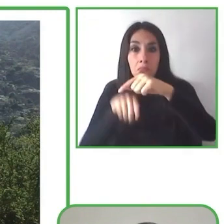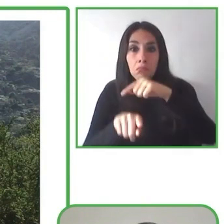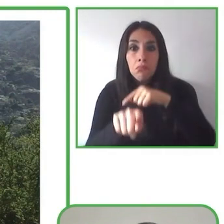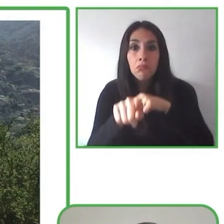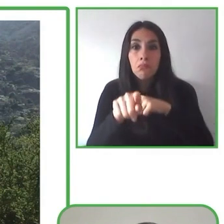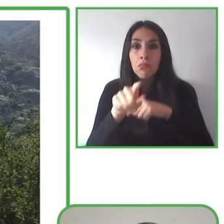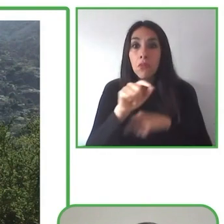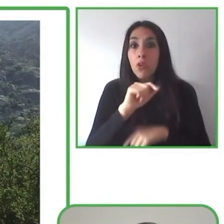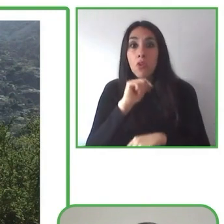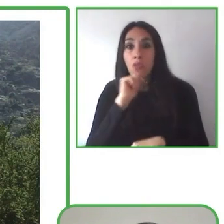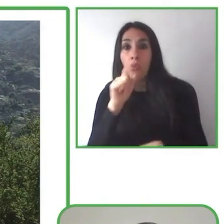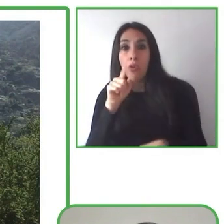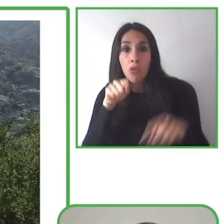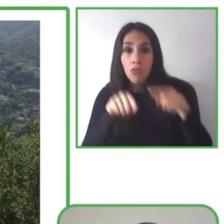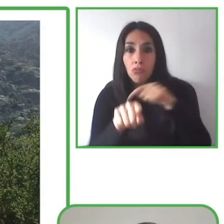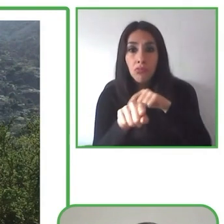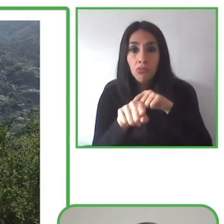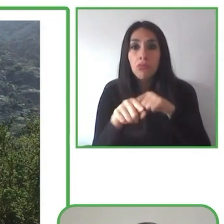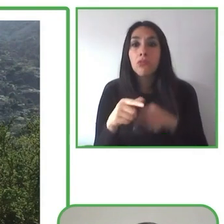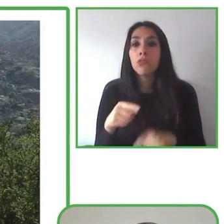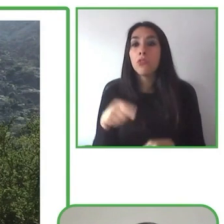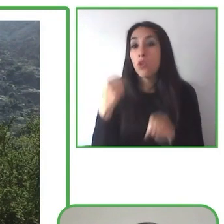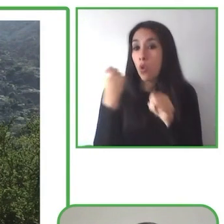no offers for accessible options.